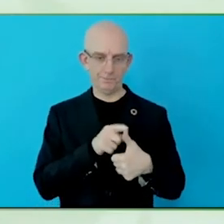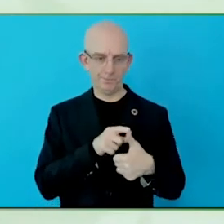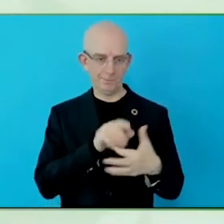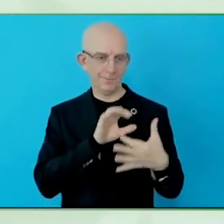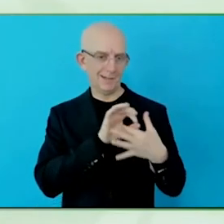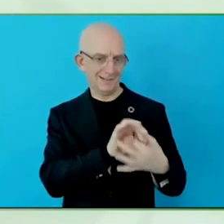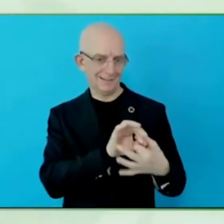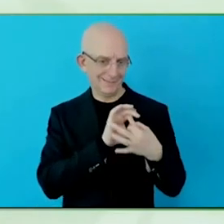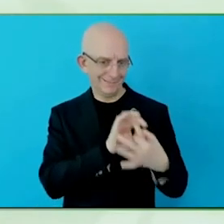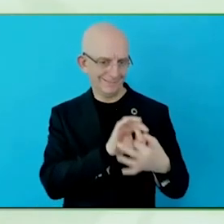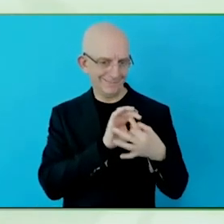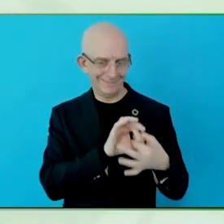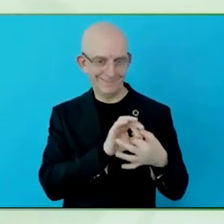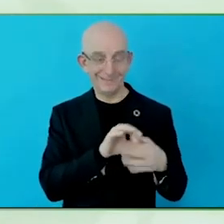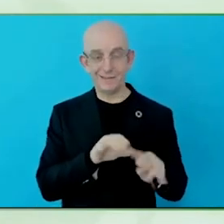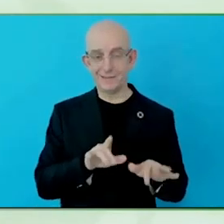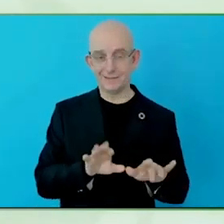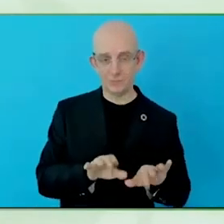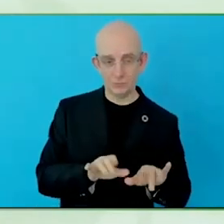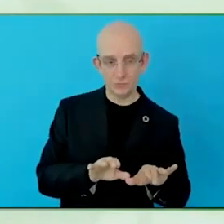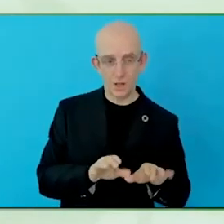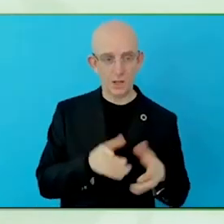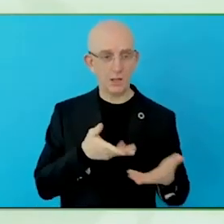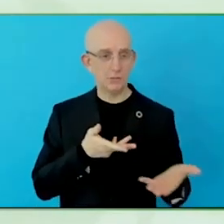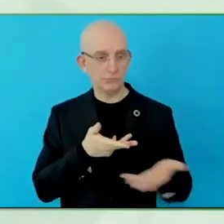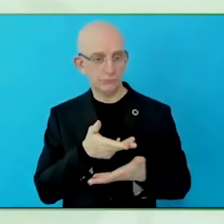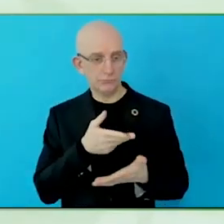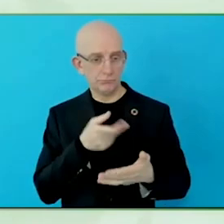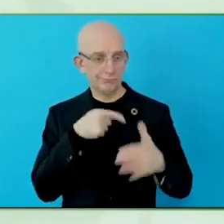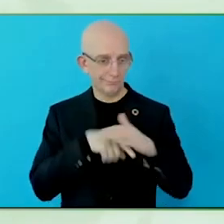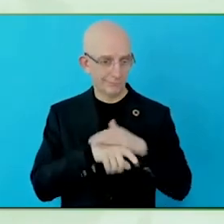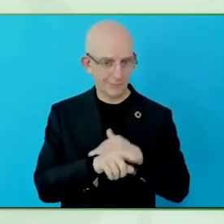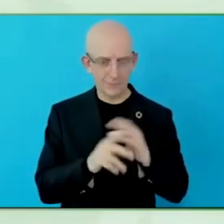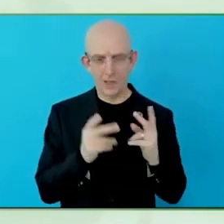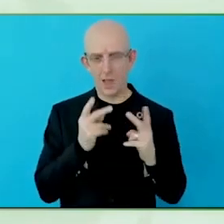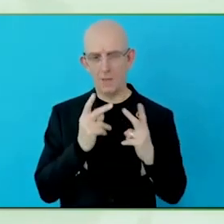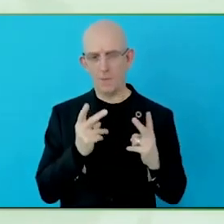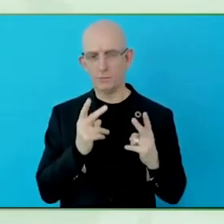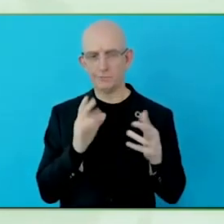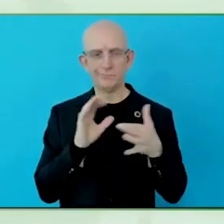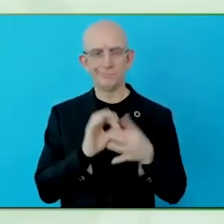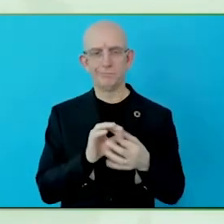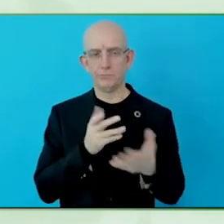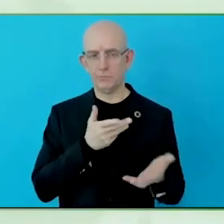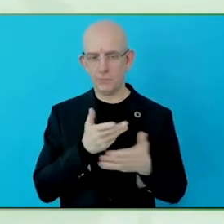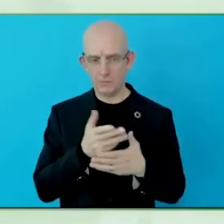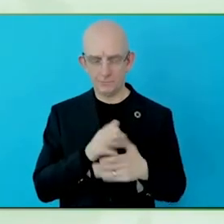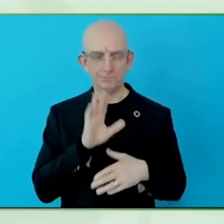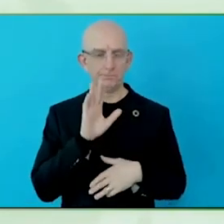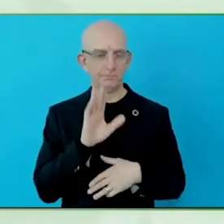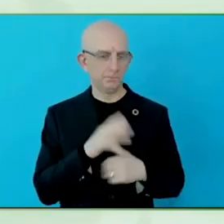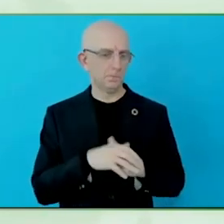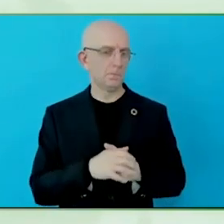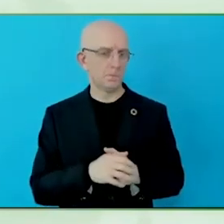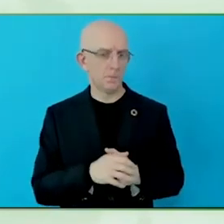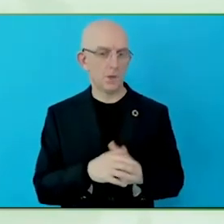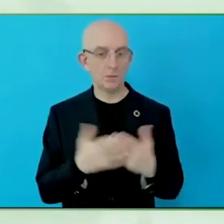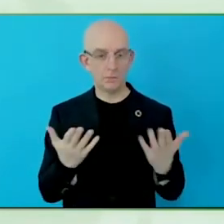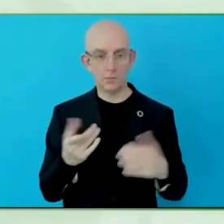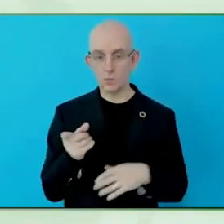We are currently really on the part of assessing where do we stand and what to any to improve.